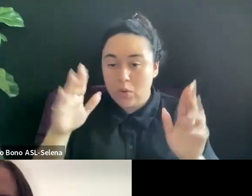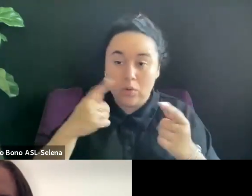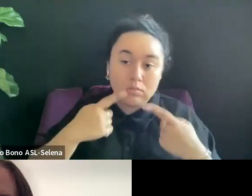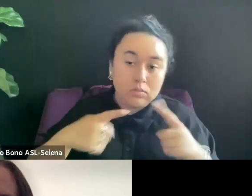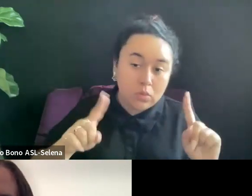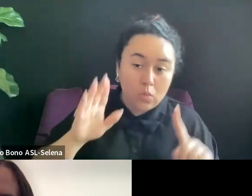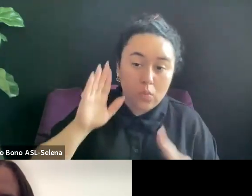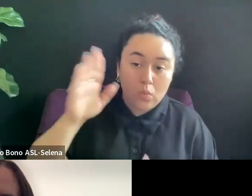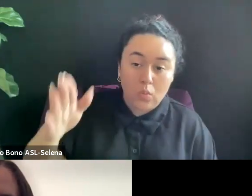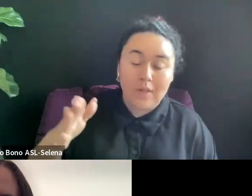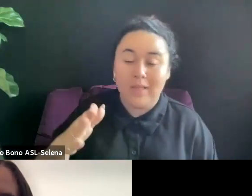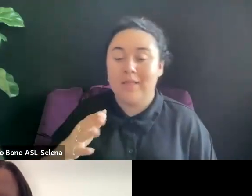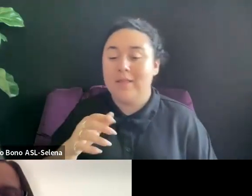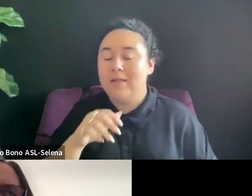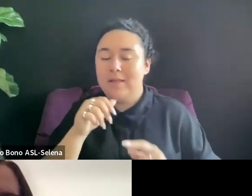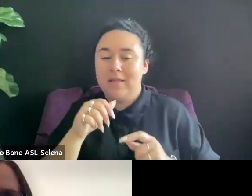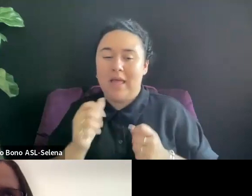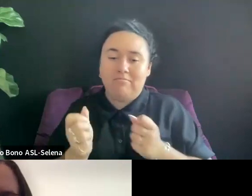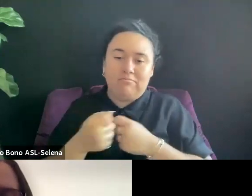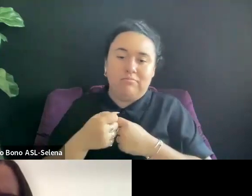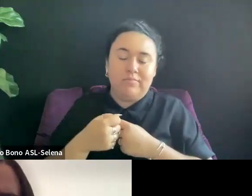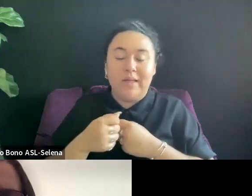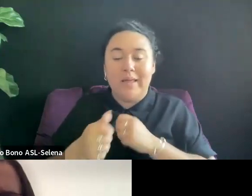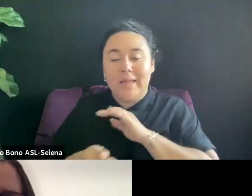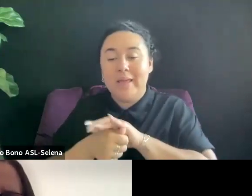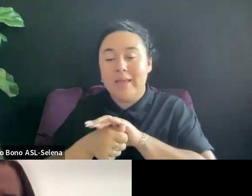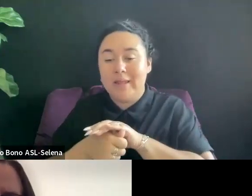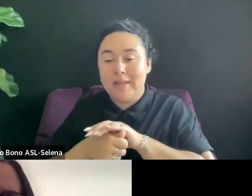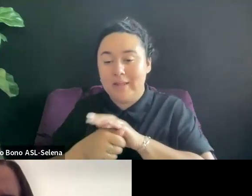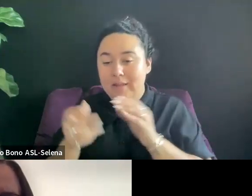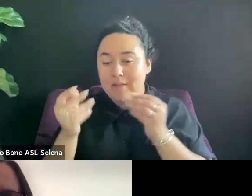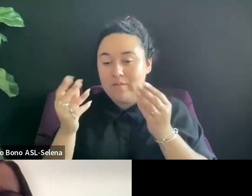TRANSPARENCY AROUND THESE THINGS THAT ATTENDEES ARE ASKING ABOUT NUMBERS, ABOUT SALES.